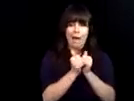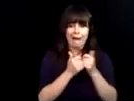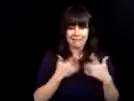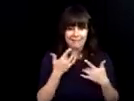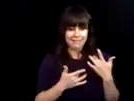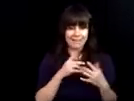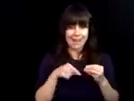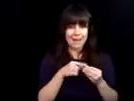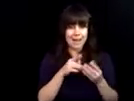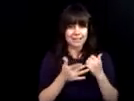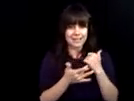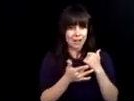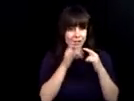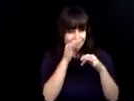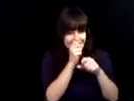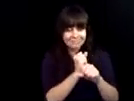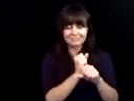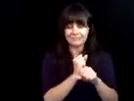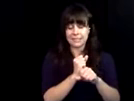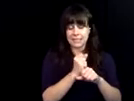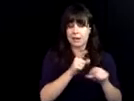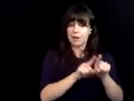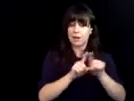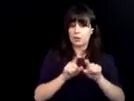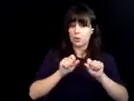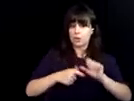dbvi has been the cyber awards program as it was able to help me express